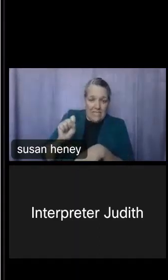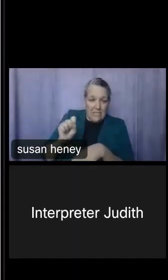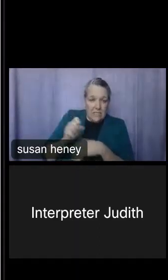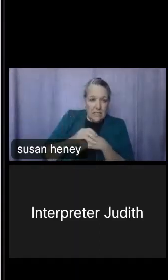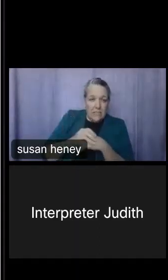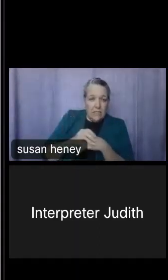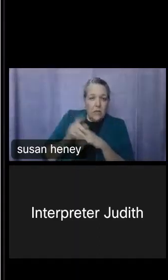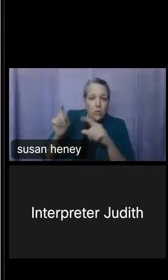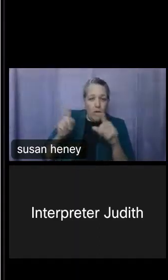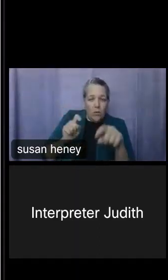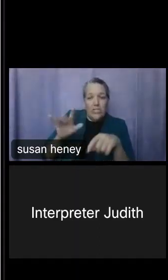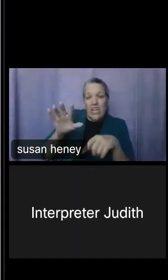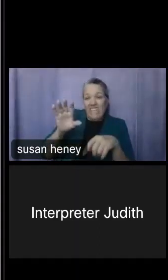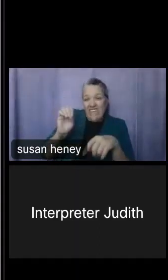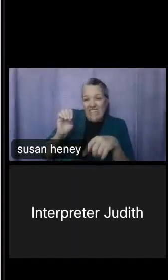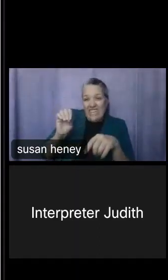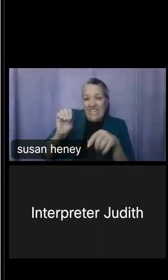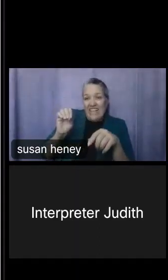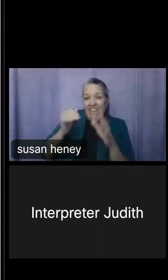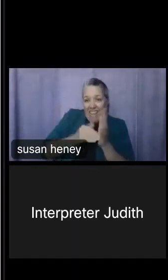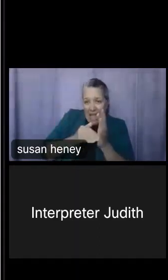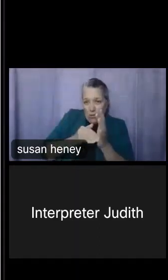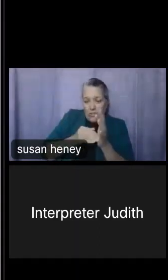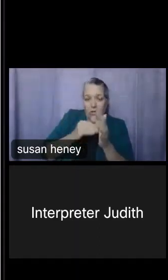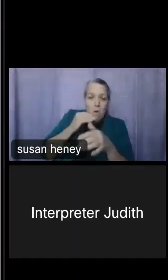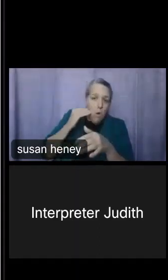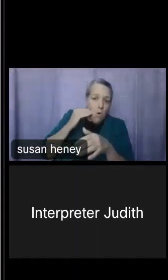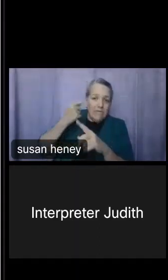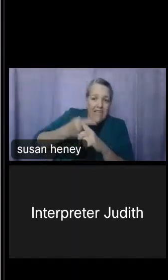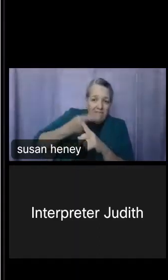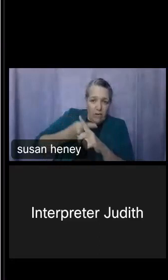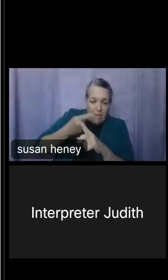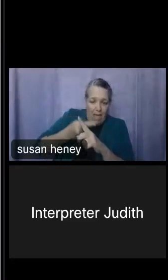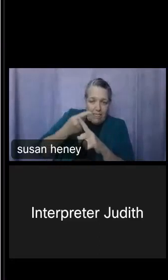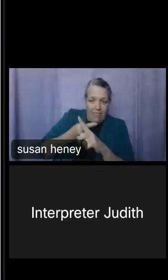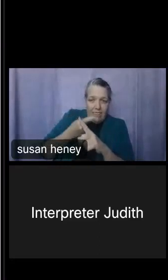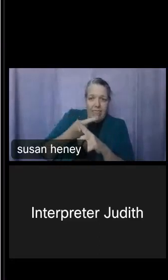monthly, and we've been conducting that since the early 1940s, so there's a lot of historical